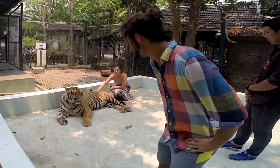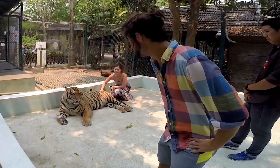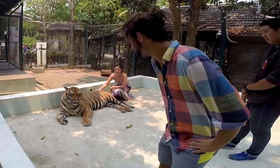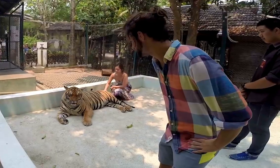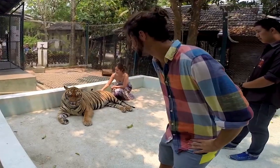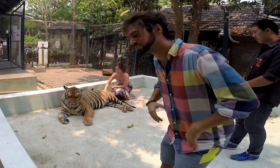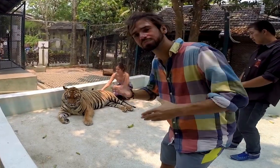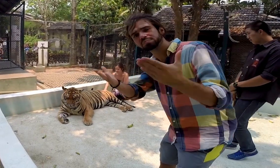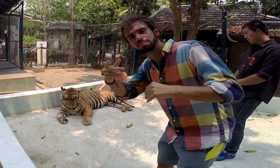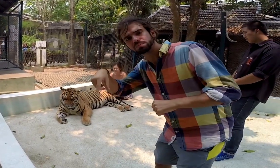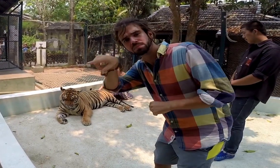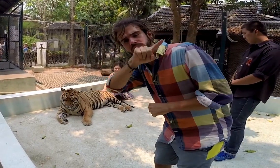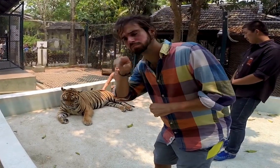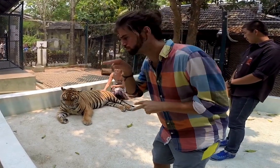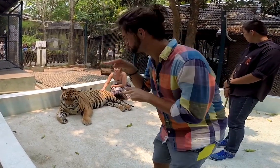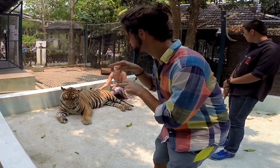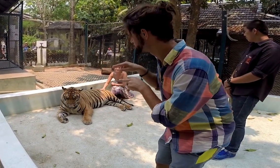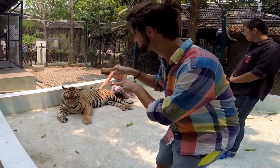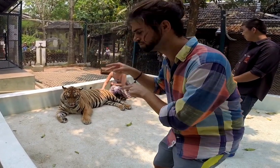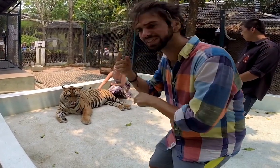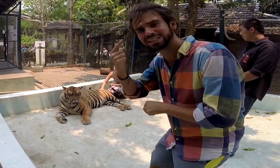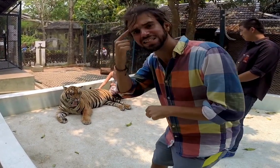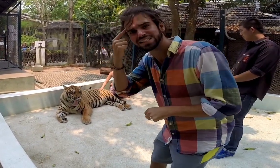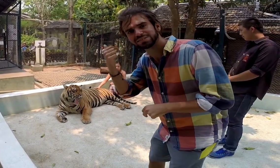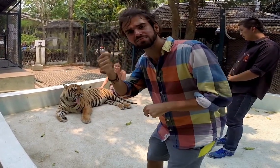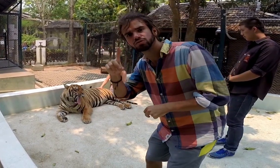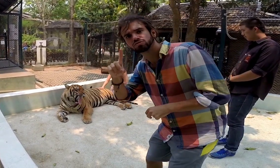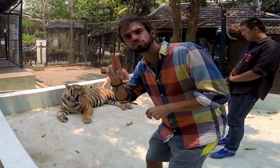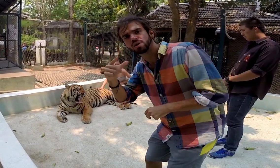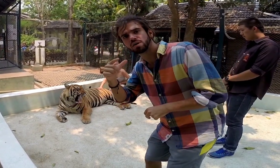You might be wondering if the tigers are drugged?